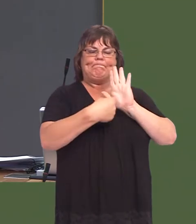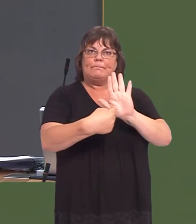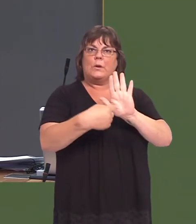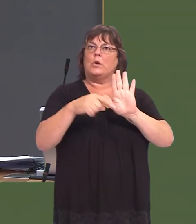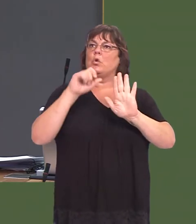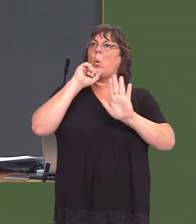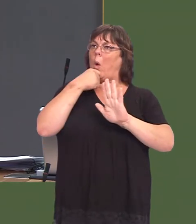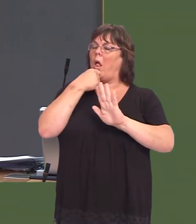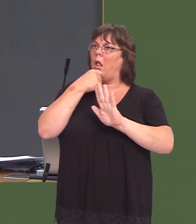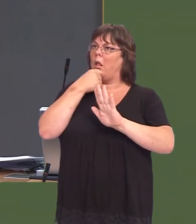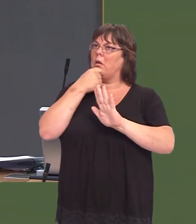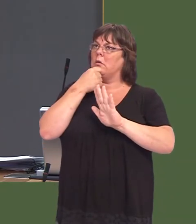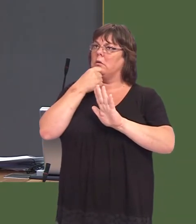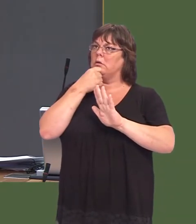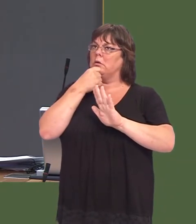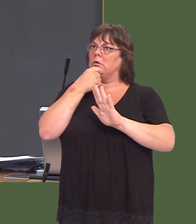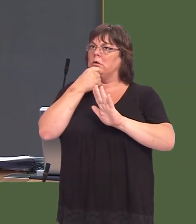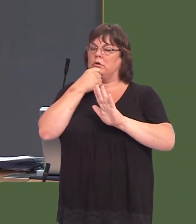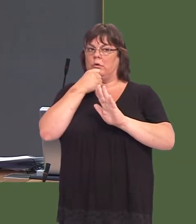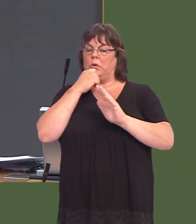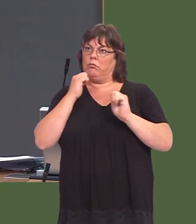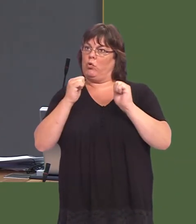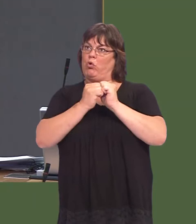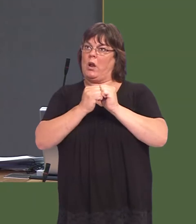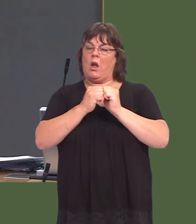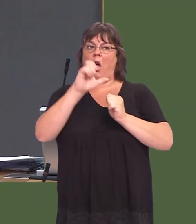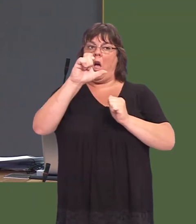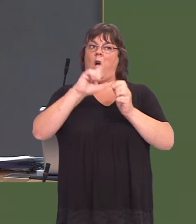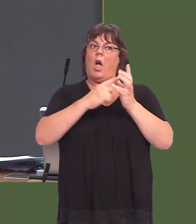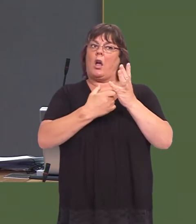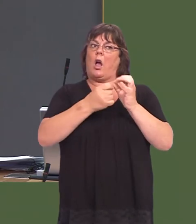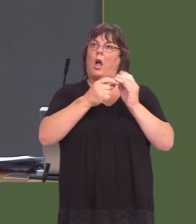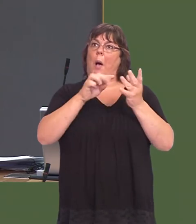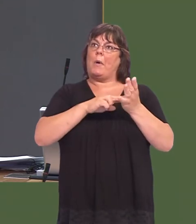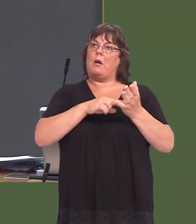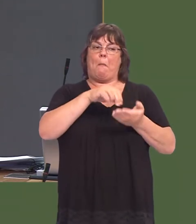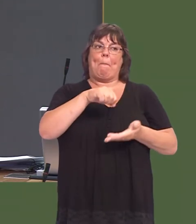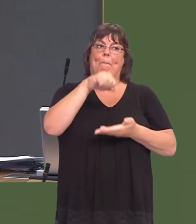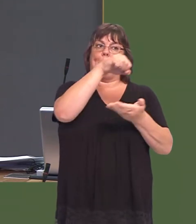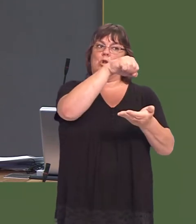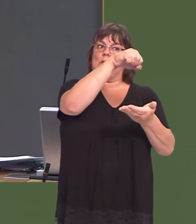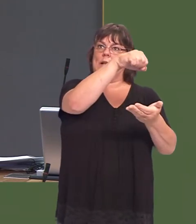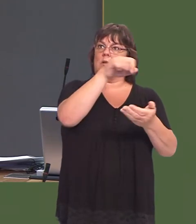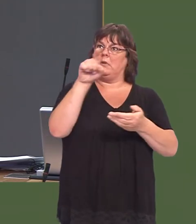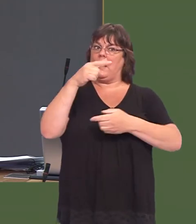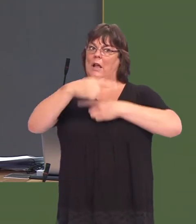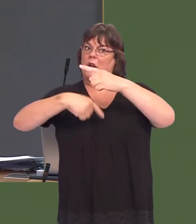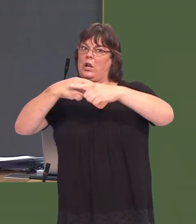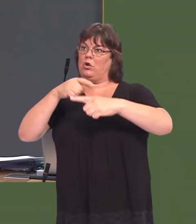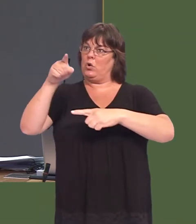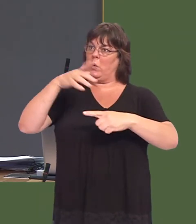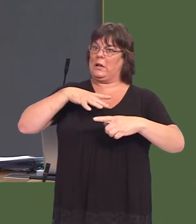will secure carbon budgeting, and during the next year youíll have to prepare for that.